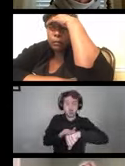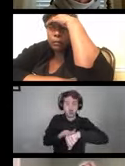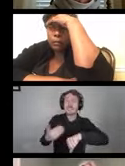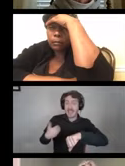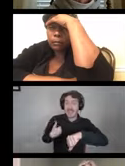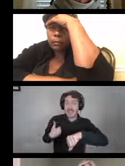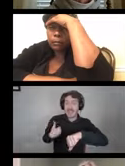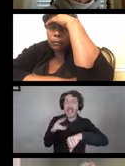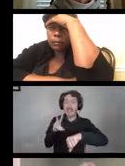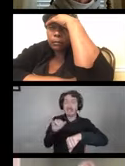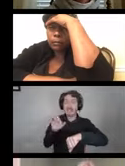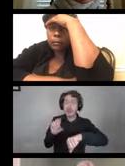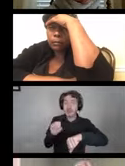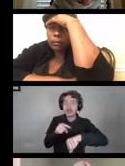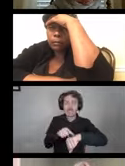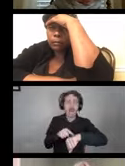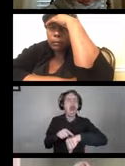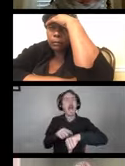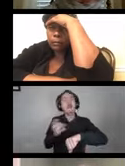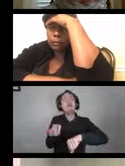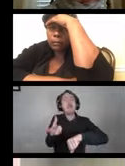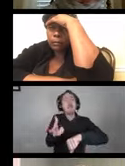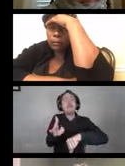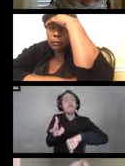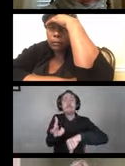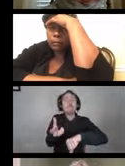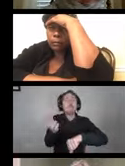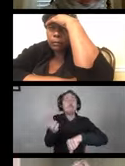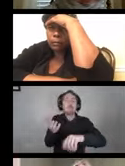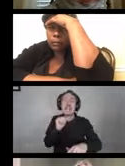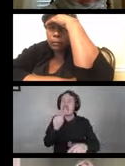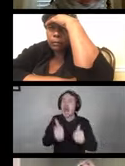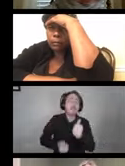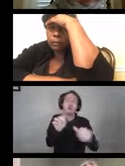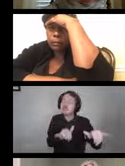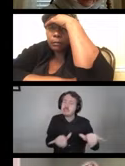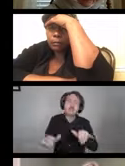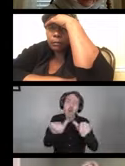is not the most likely way. So that's very important to know. Not the most